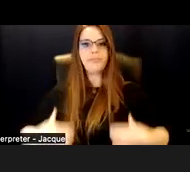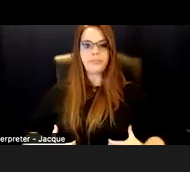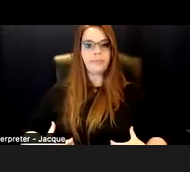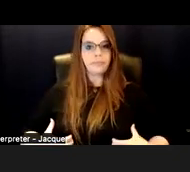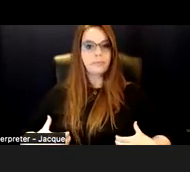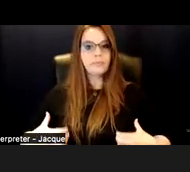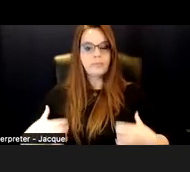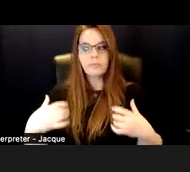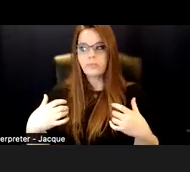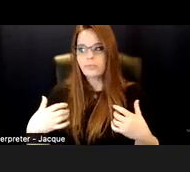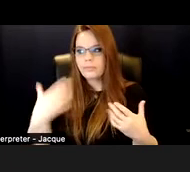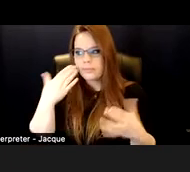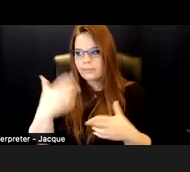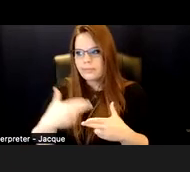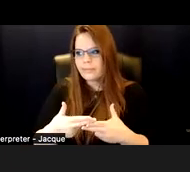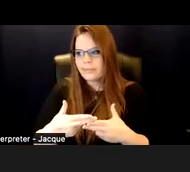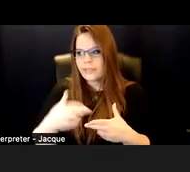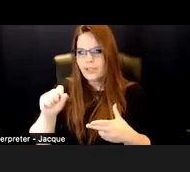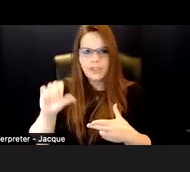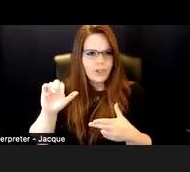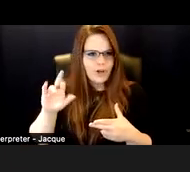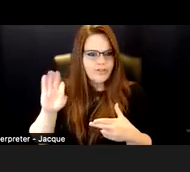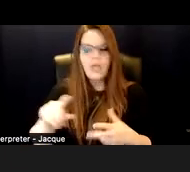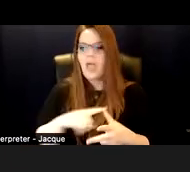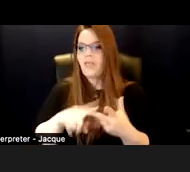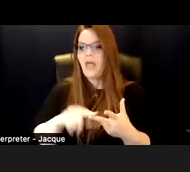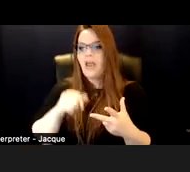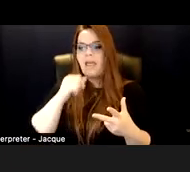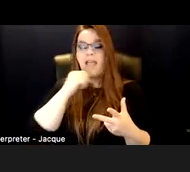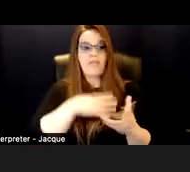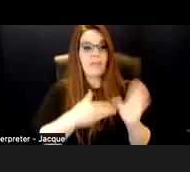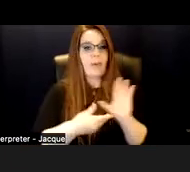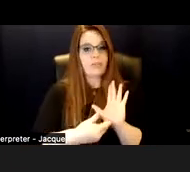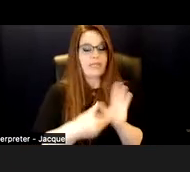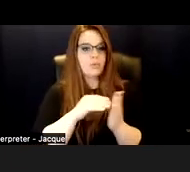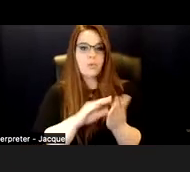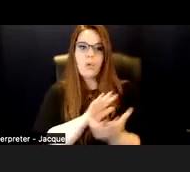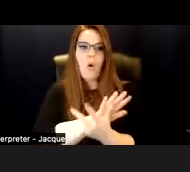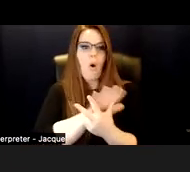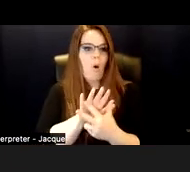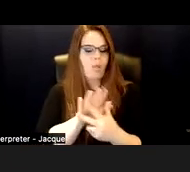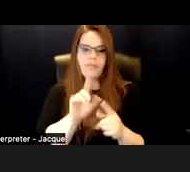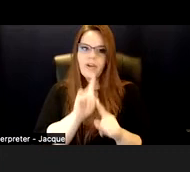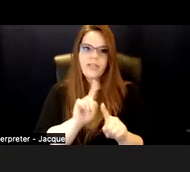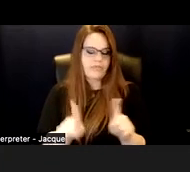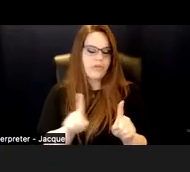I don't know what that's called, scarf on, and then a female presenting student. And they're all very different. And people may have certain thoughts about them